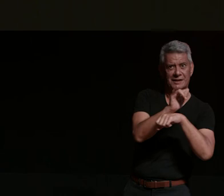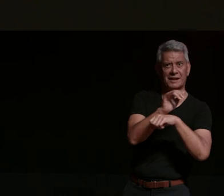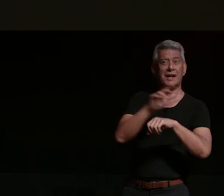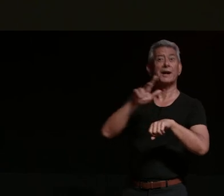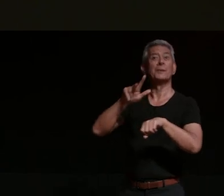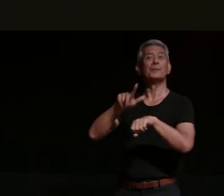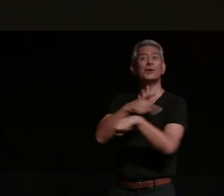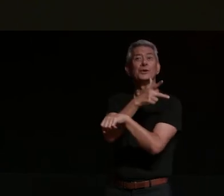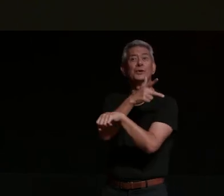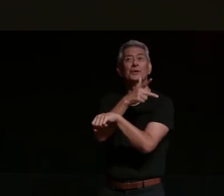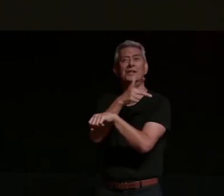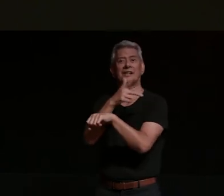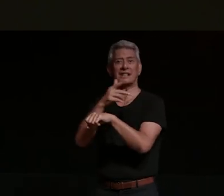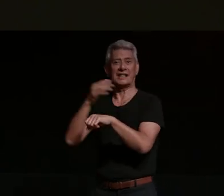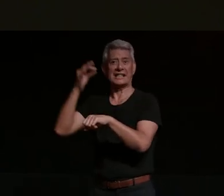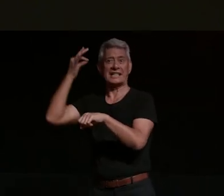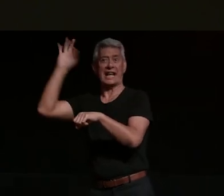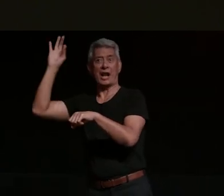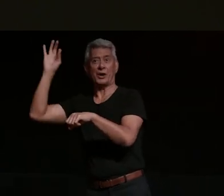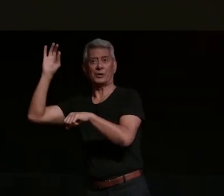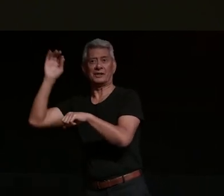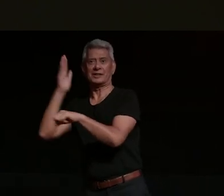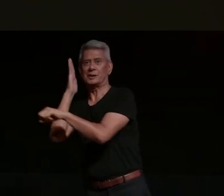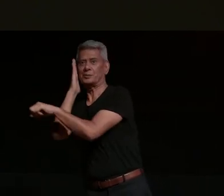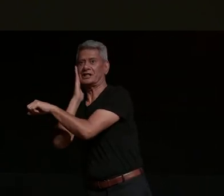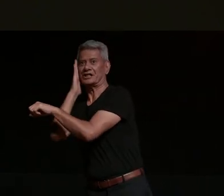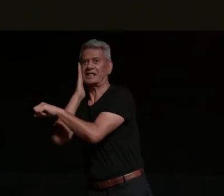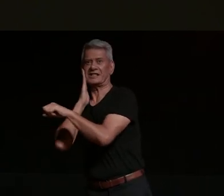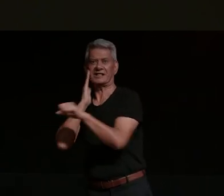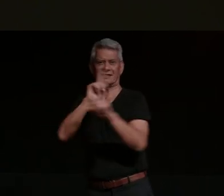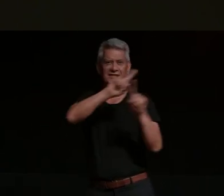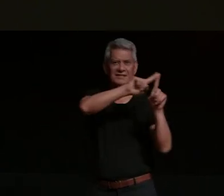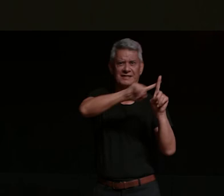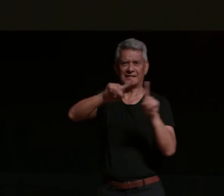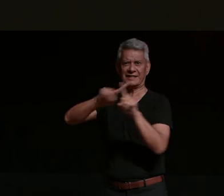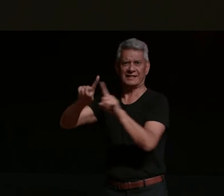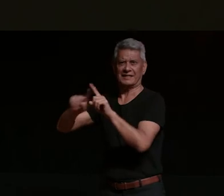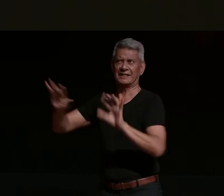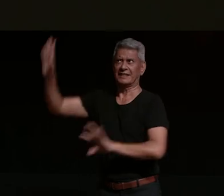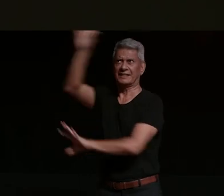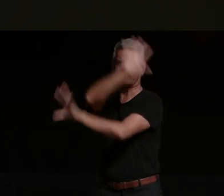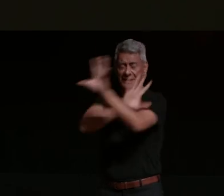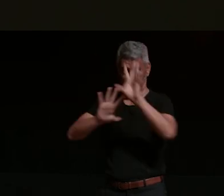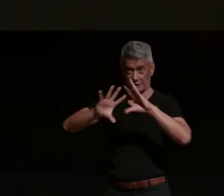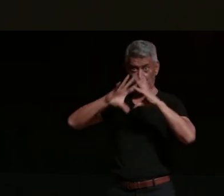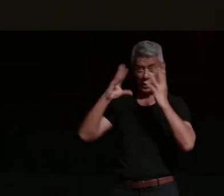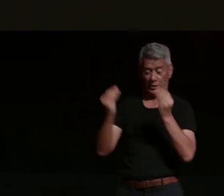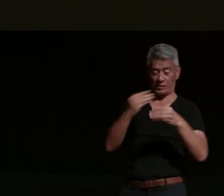you'll ever find the most magenta of your heart racing next to mine so that on every valentine you